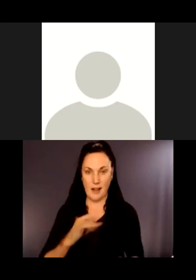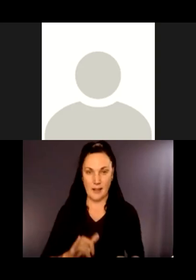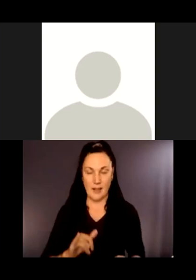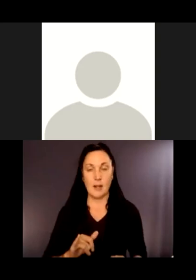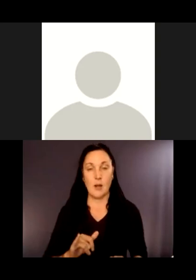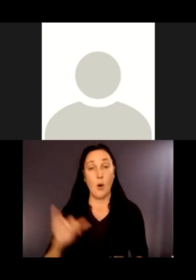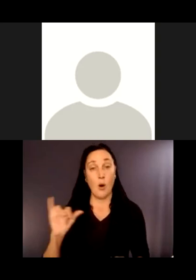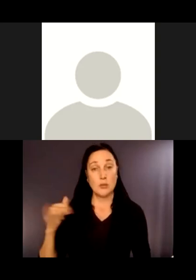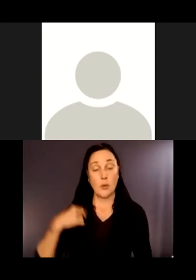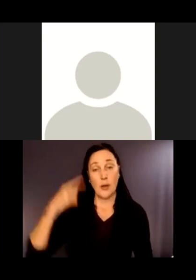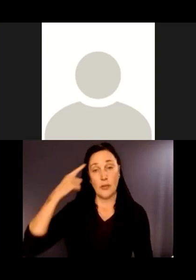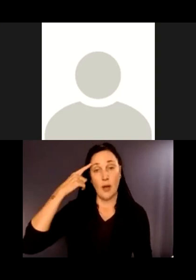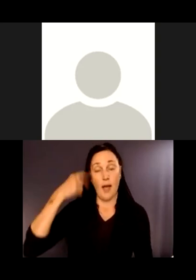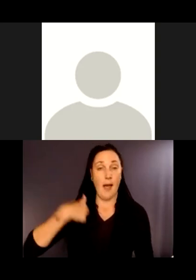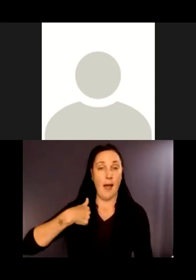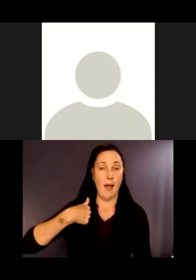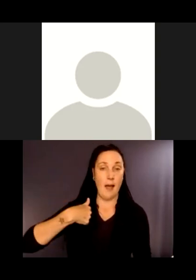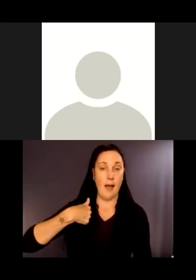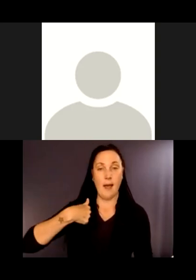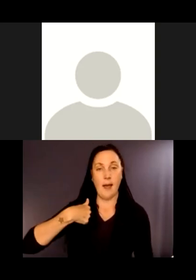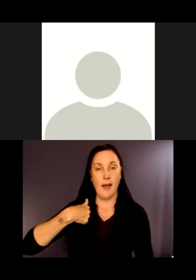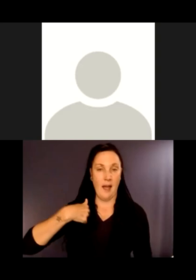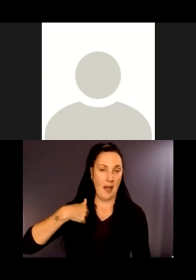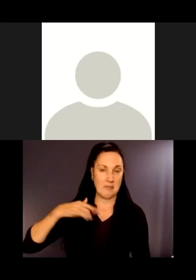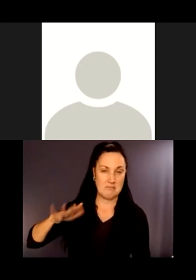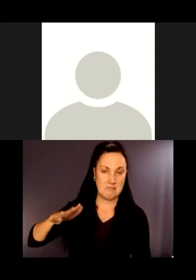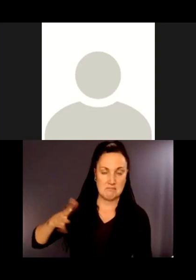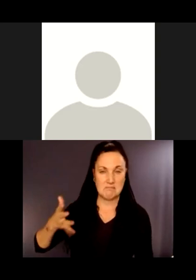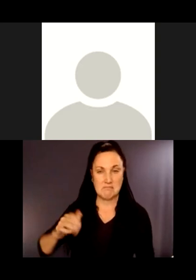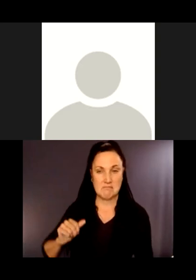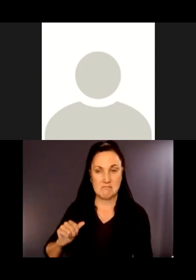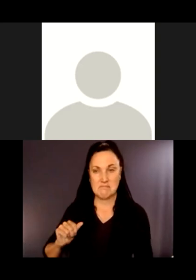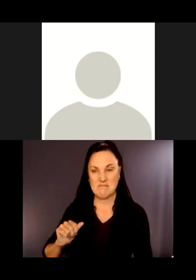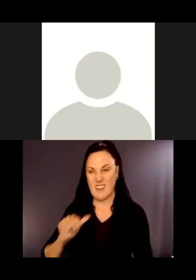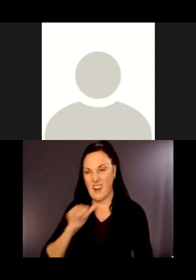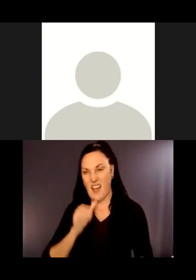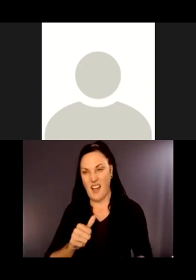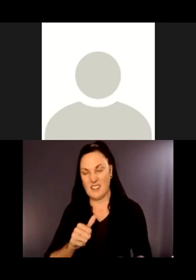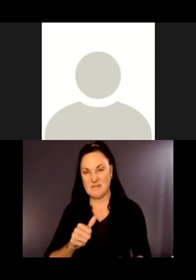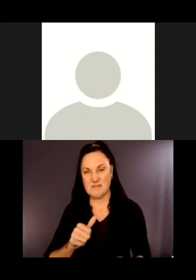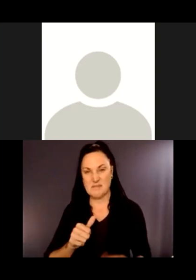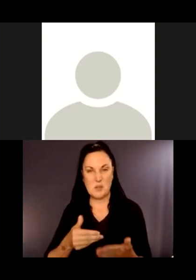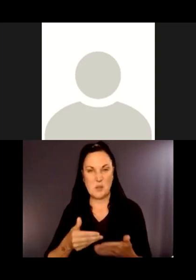I was also thinking that I am sort of not new tech oriented,